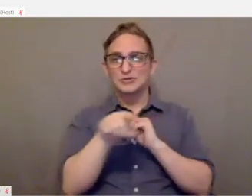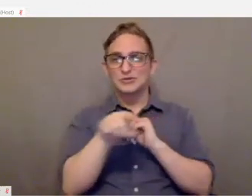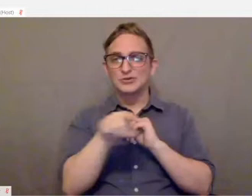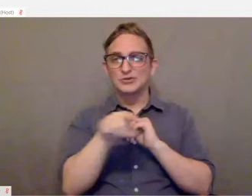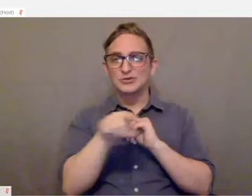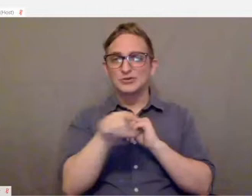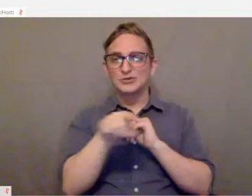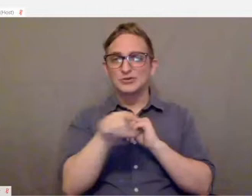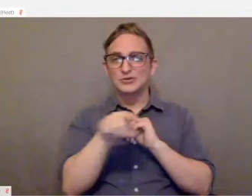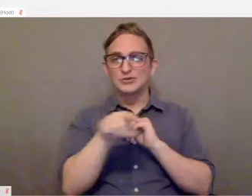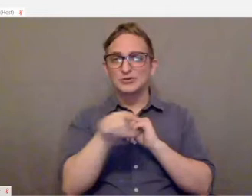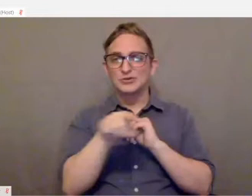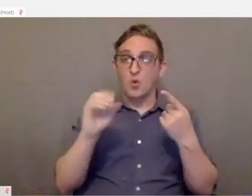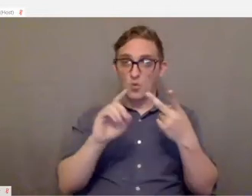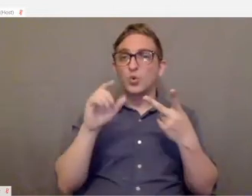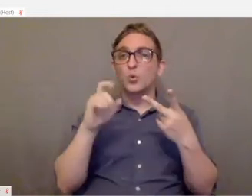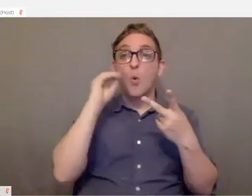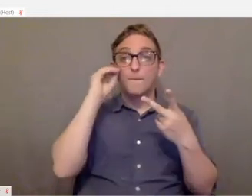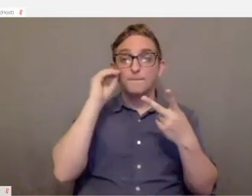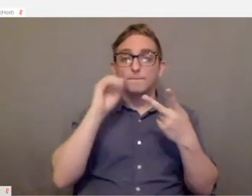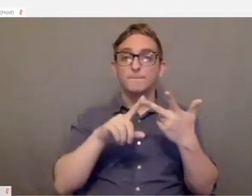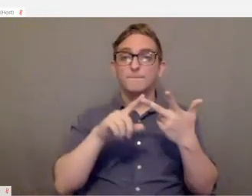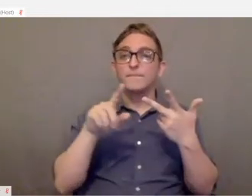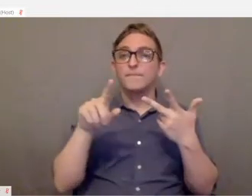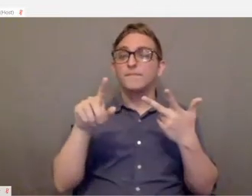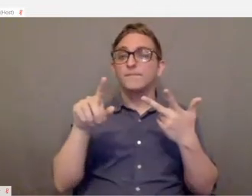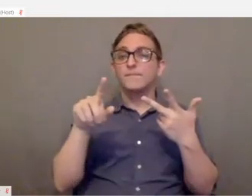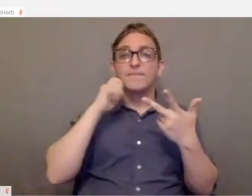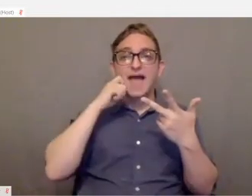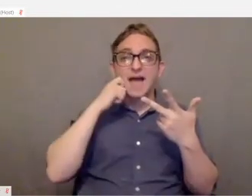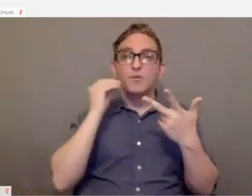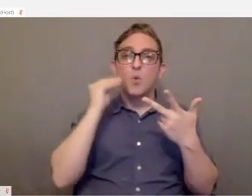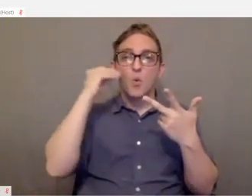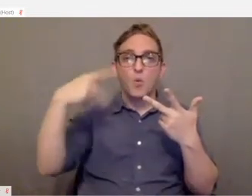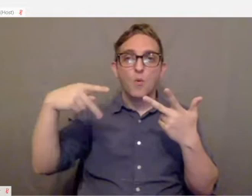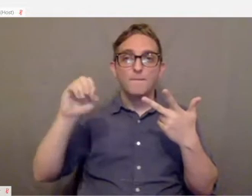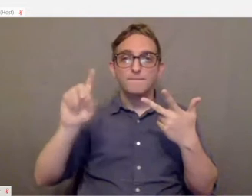We have the Google home and then we have the apple home pod.